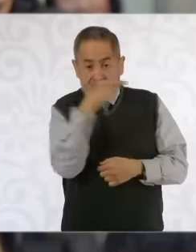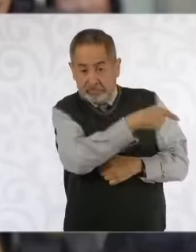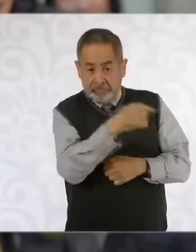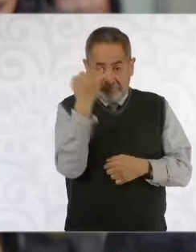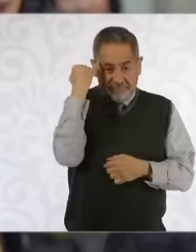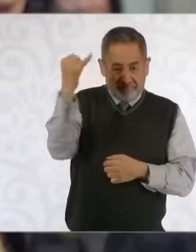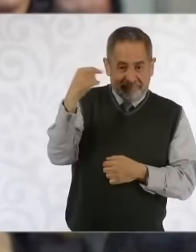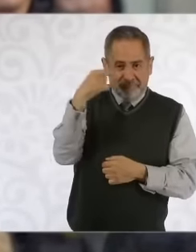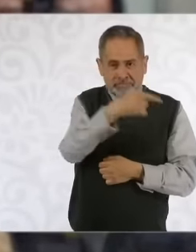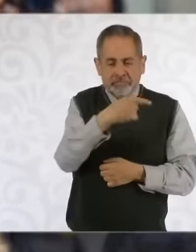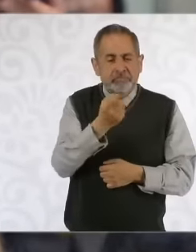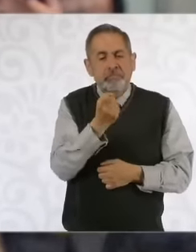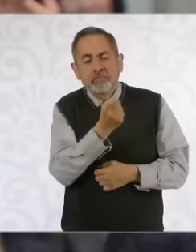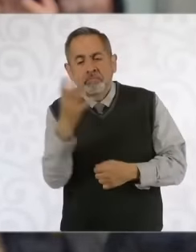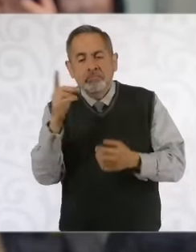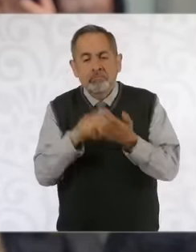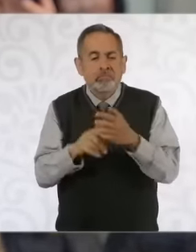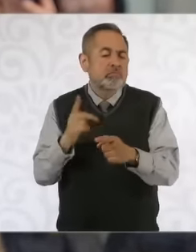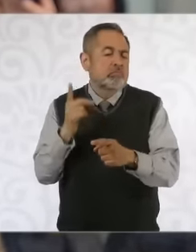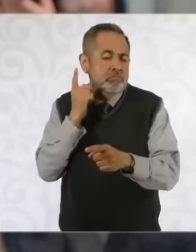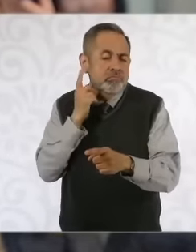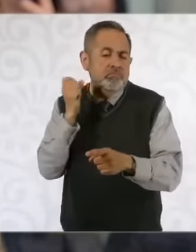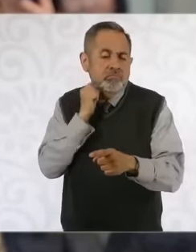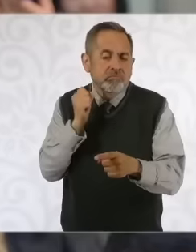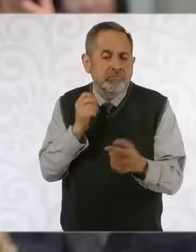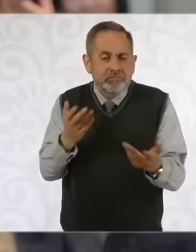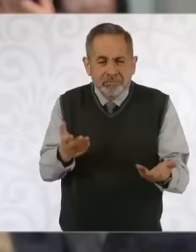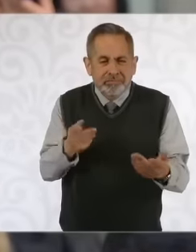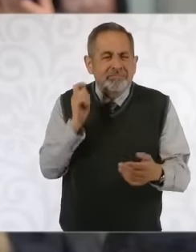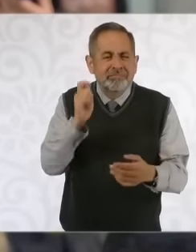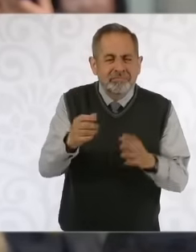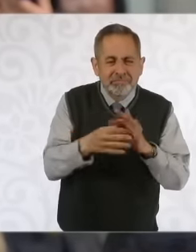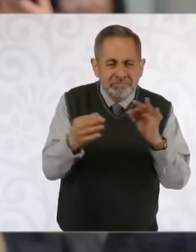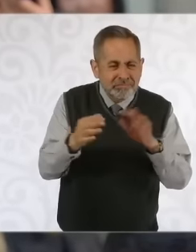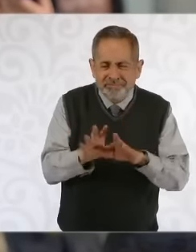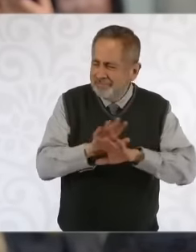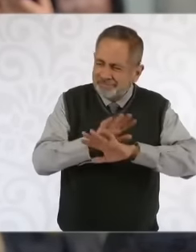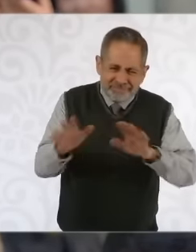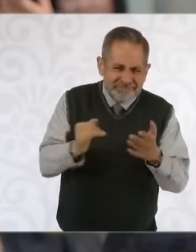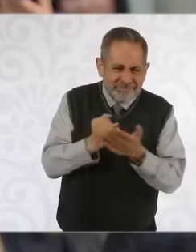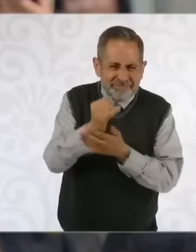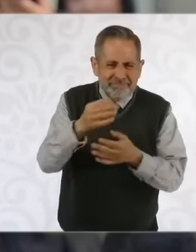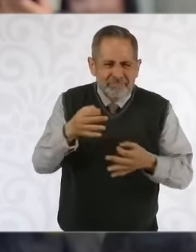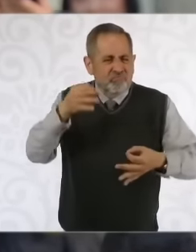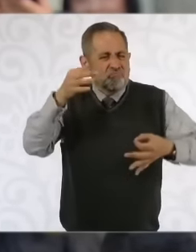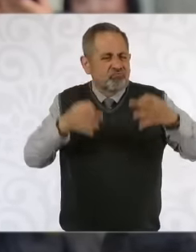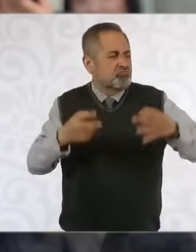some legislators have insisted that a political trial for the ministers must be carried out now,